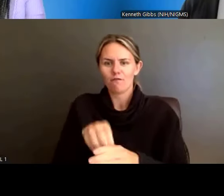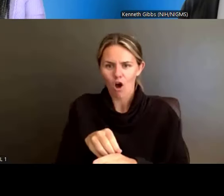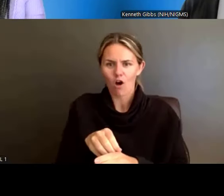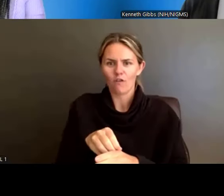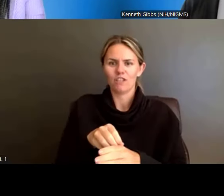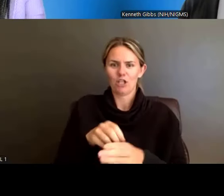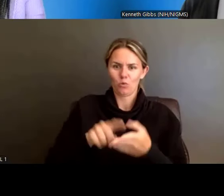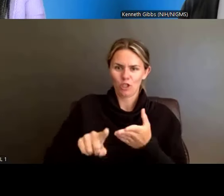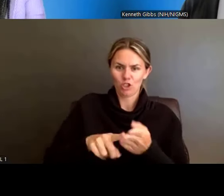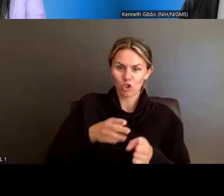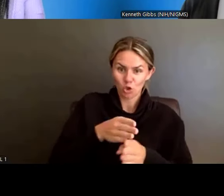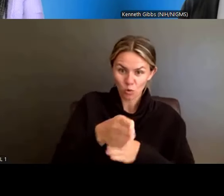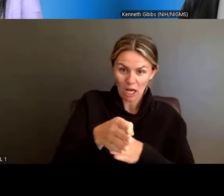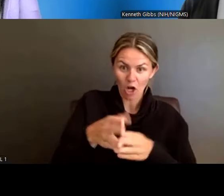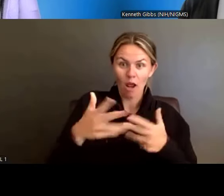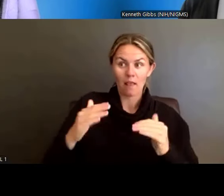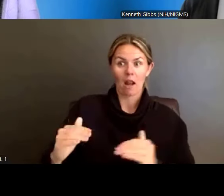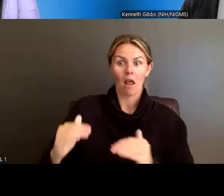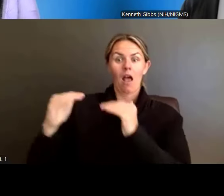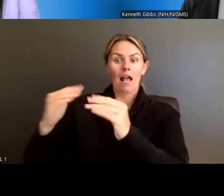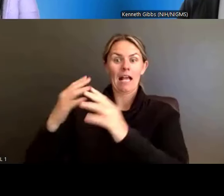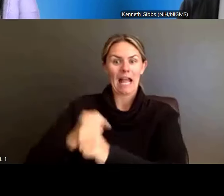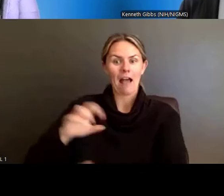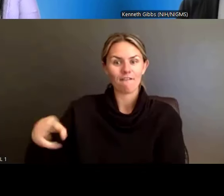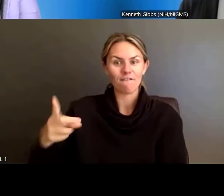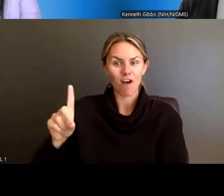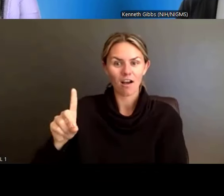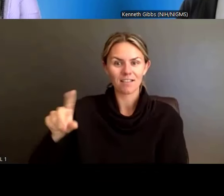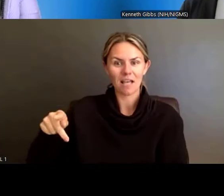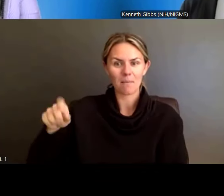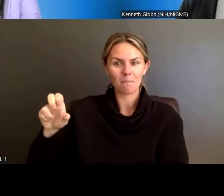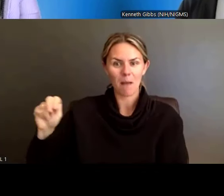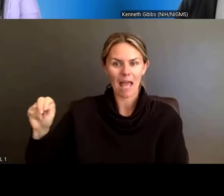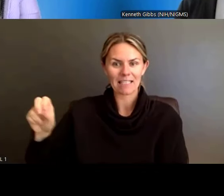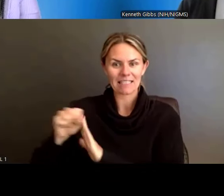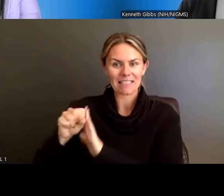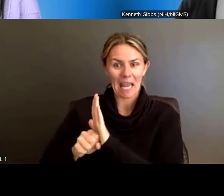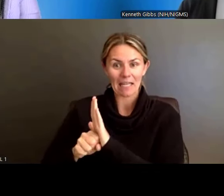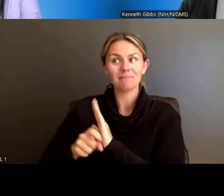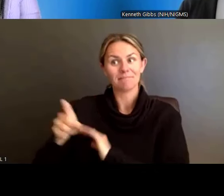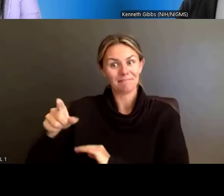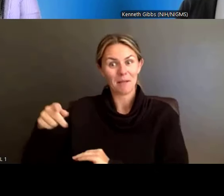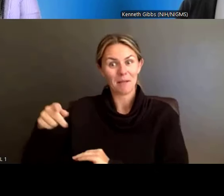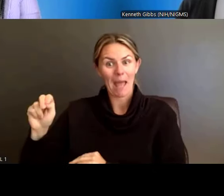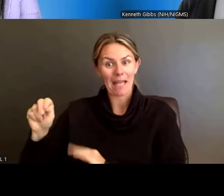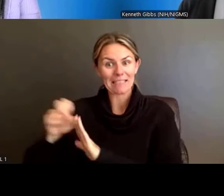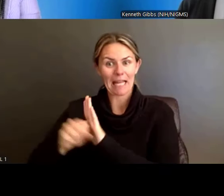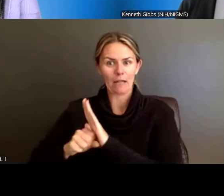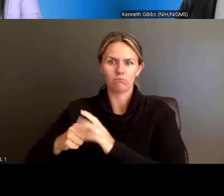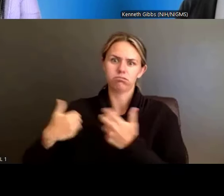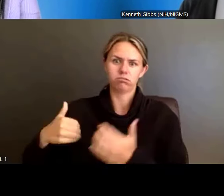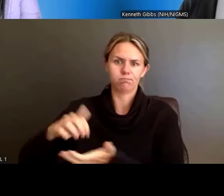which was definitely an institution that was not hurting for funding, you know, at any point in time.